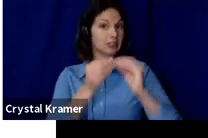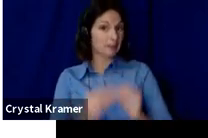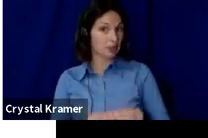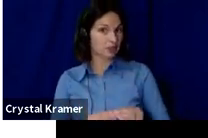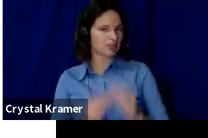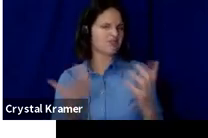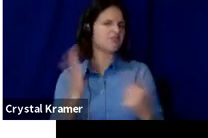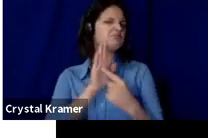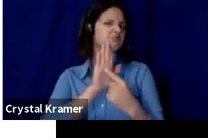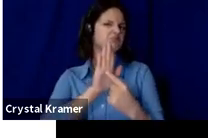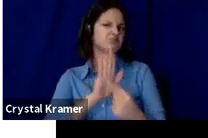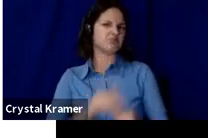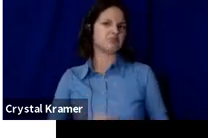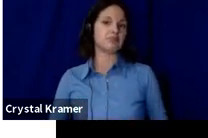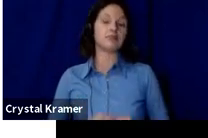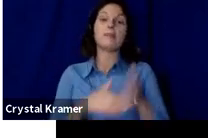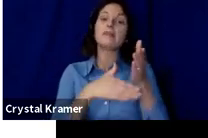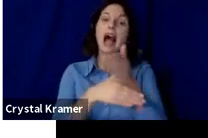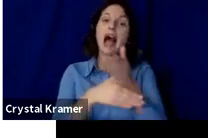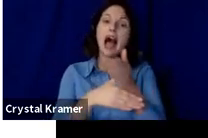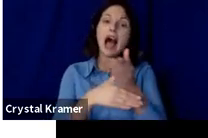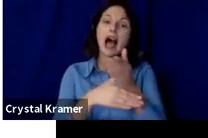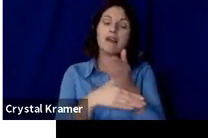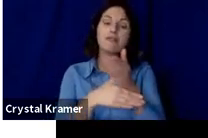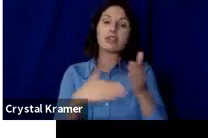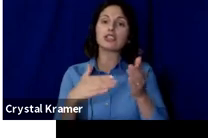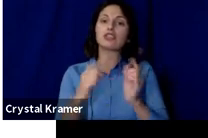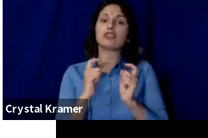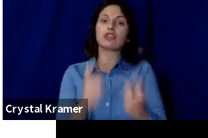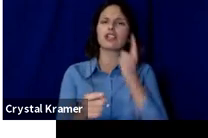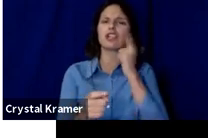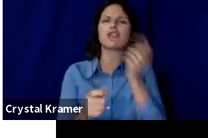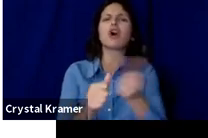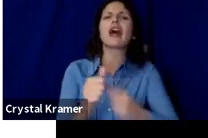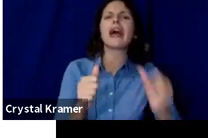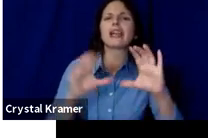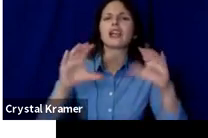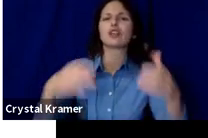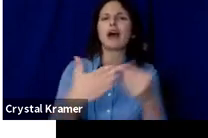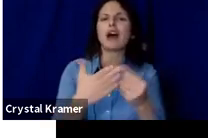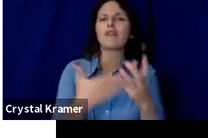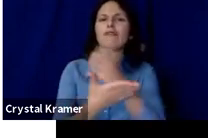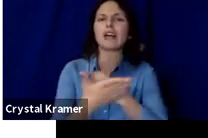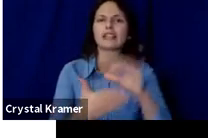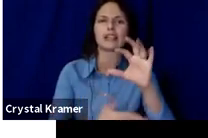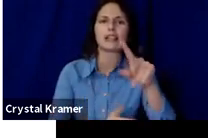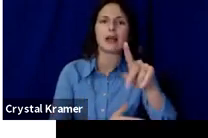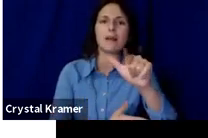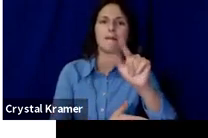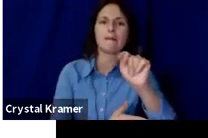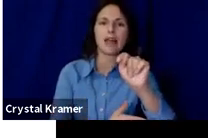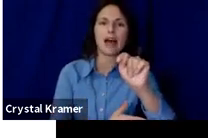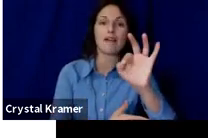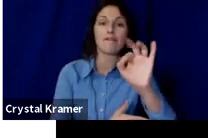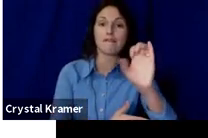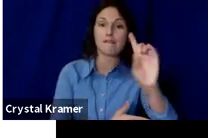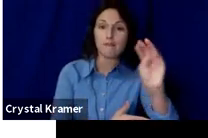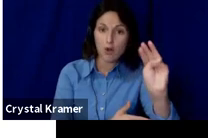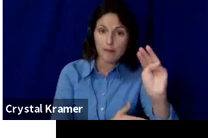So the average donation across any crowdfunding platform is $75.